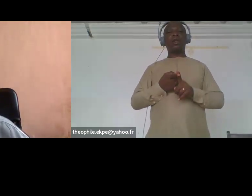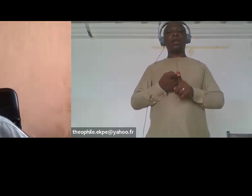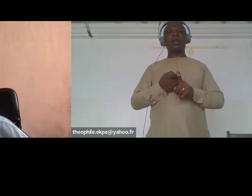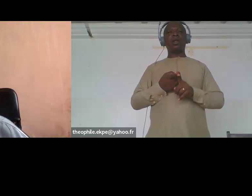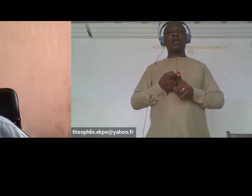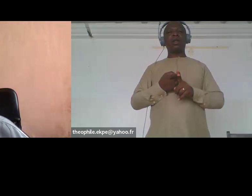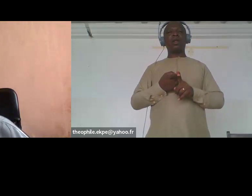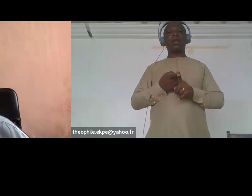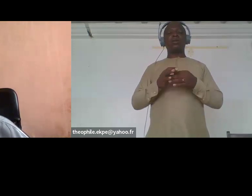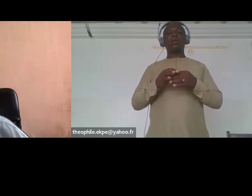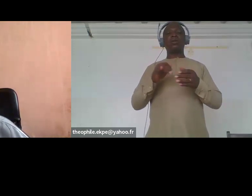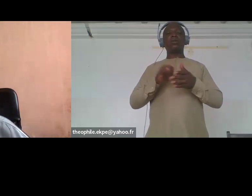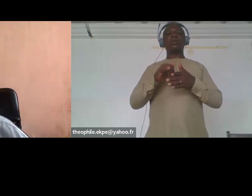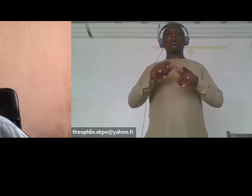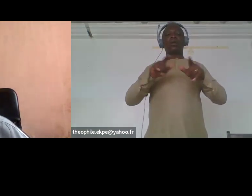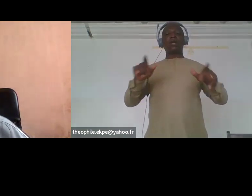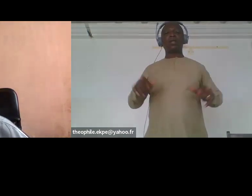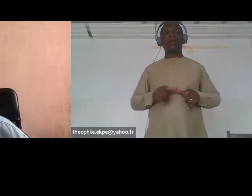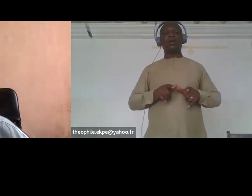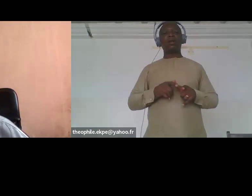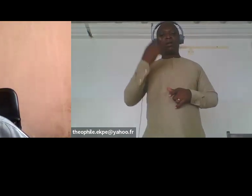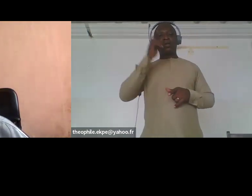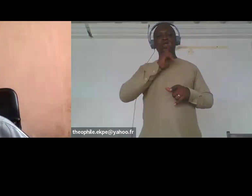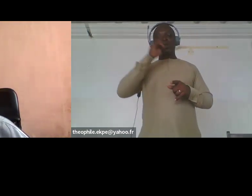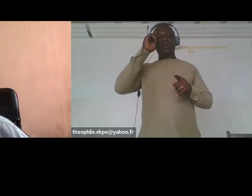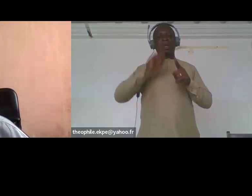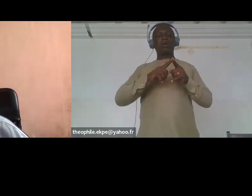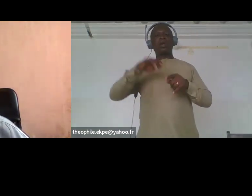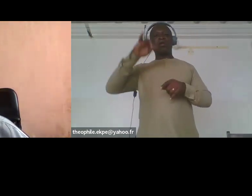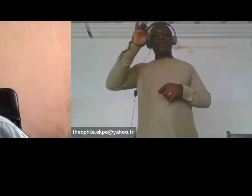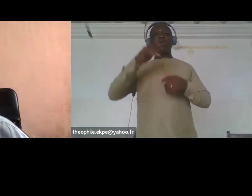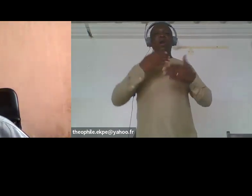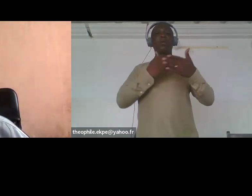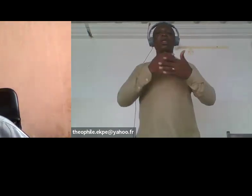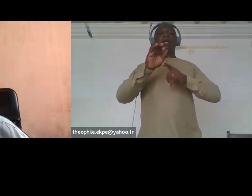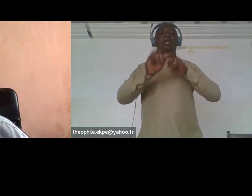adopt intersectional approaches that really recognize the interconnected